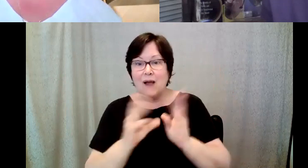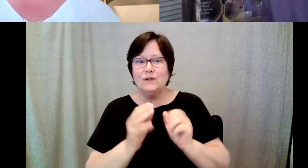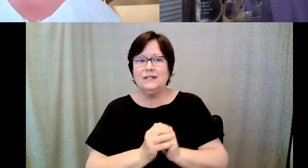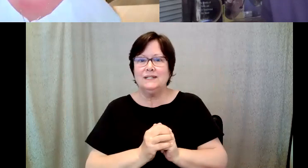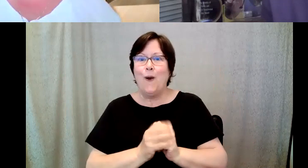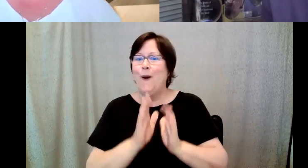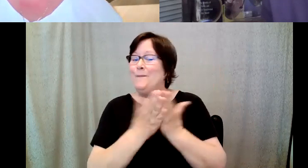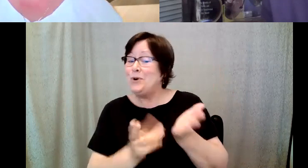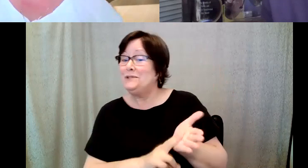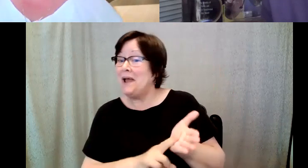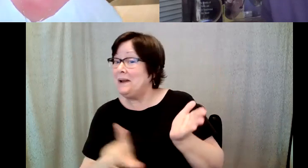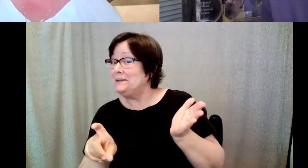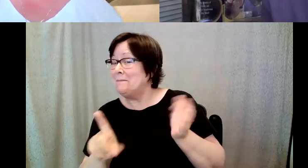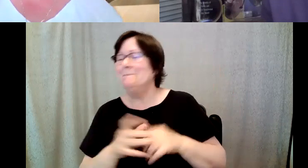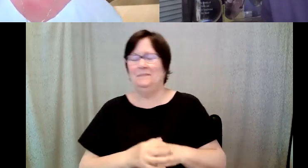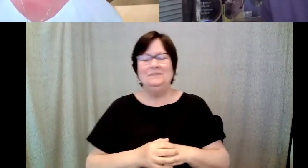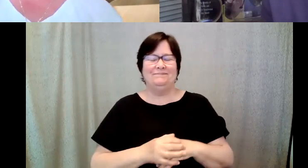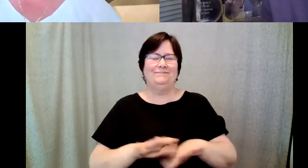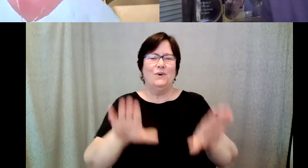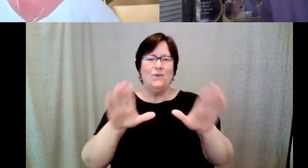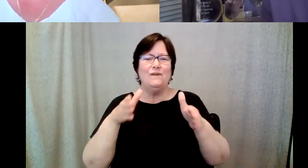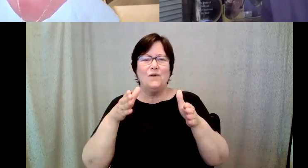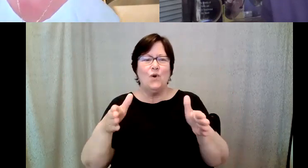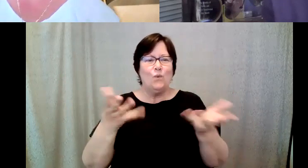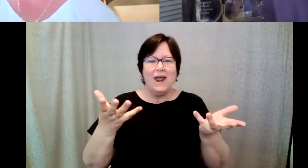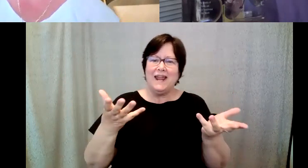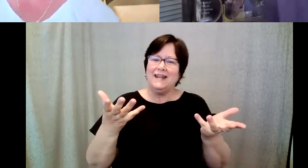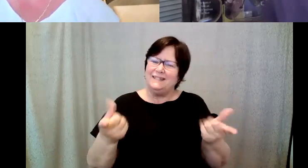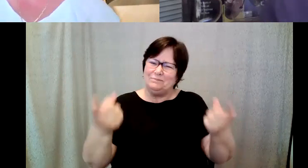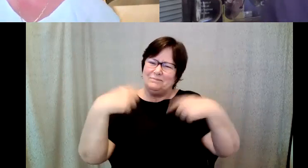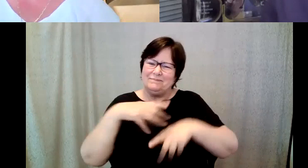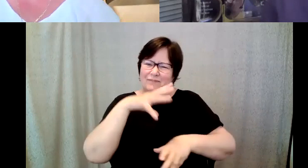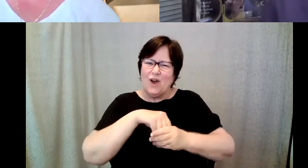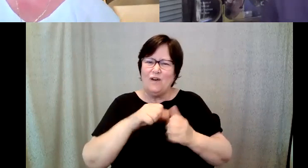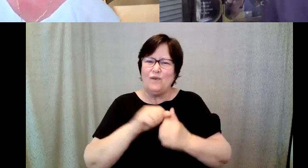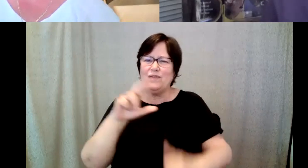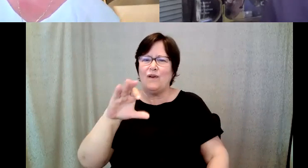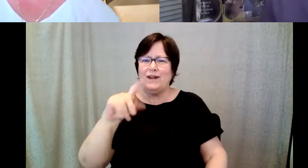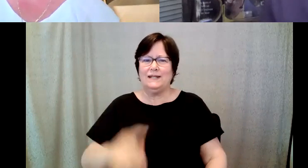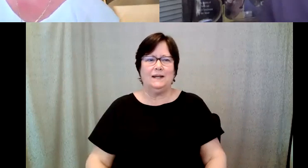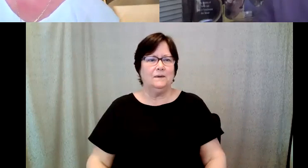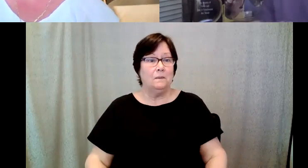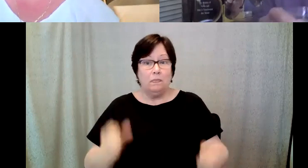Kelly Redder: This is a wonderful way to reacclimate to RIT. Many in our RIT family and that's